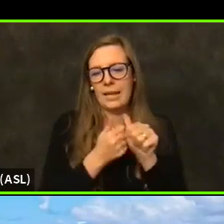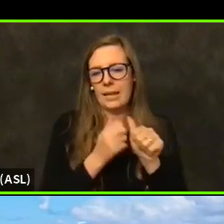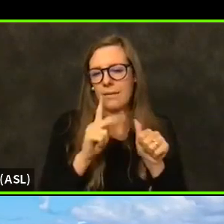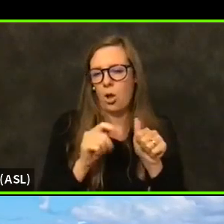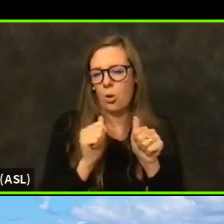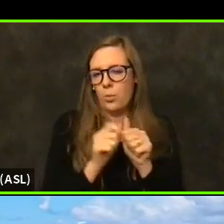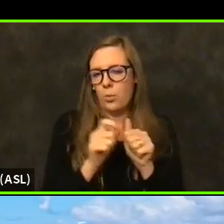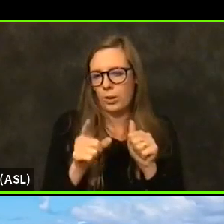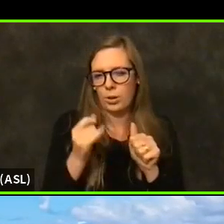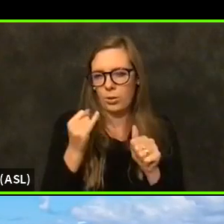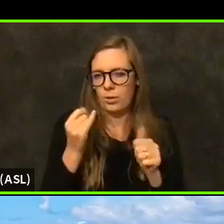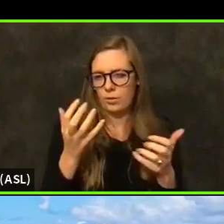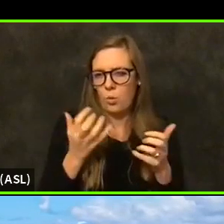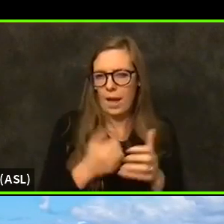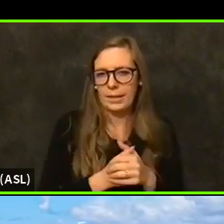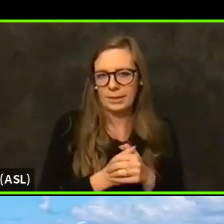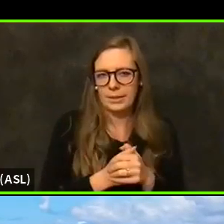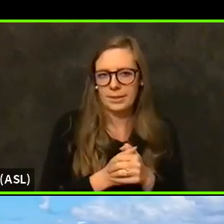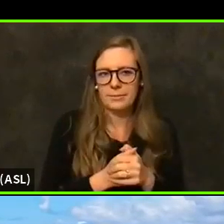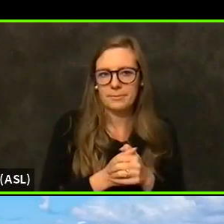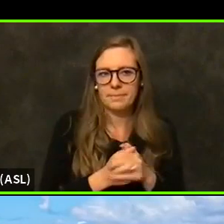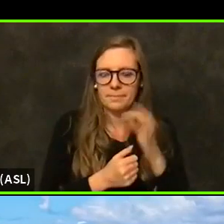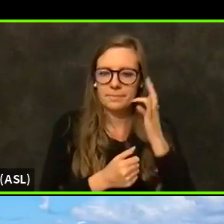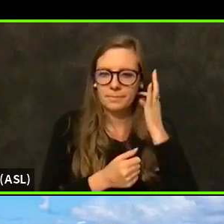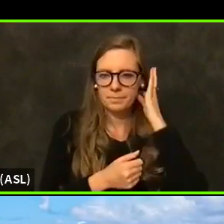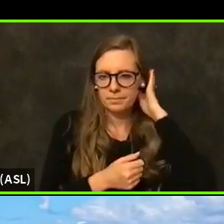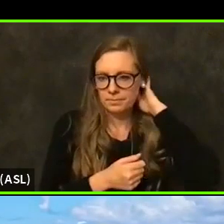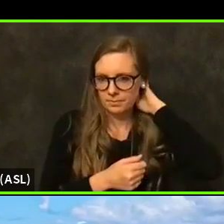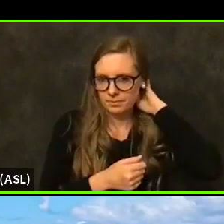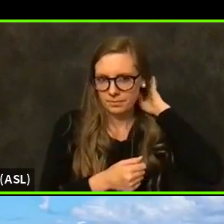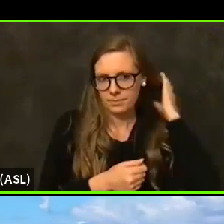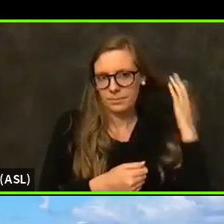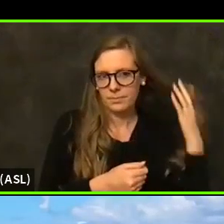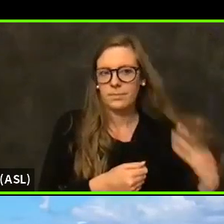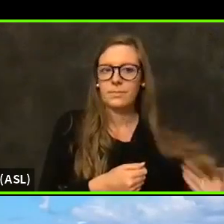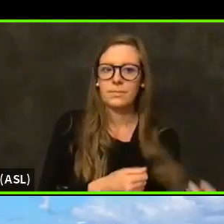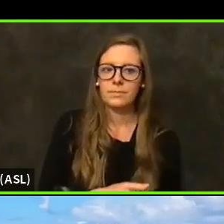It would be helpful, Martin, after about that. Well, you guys can trust me on that.